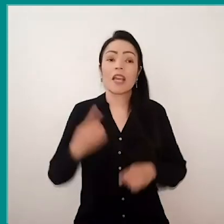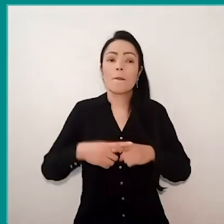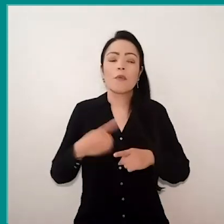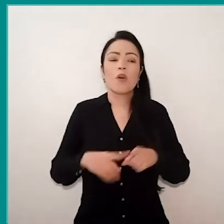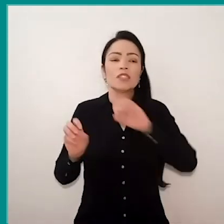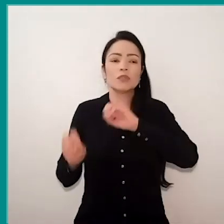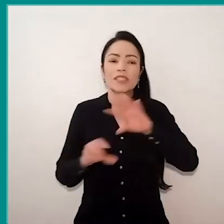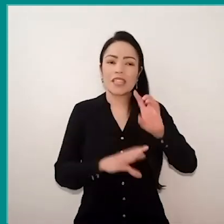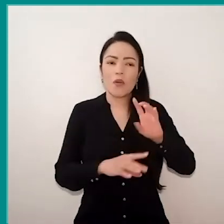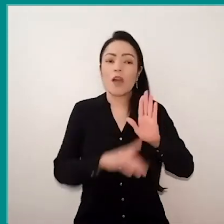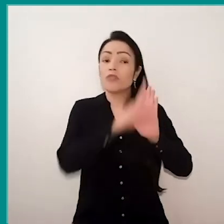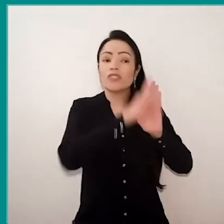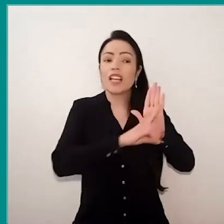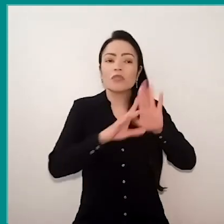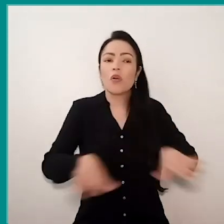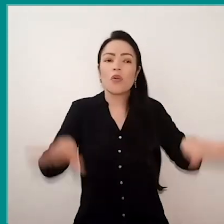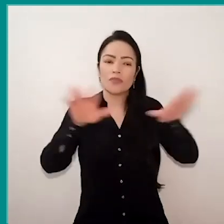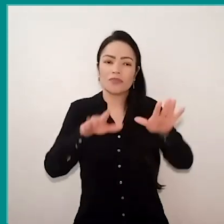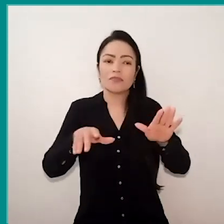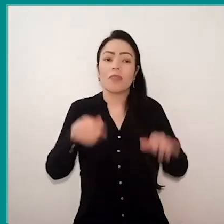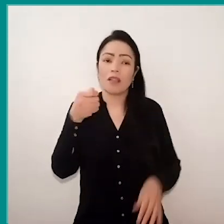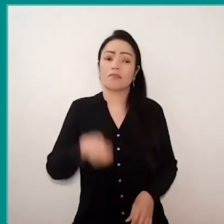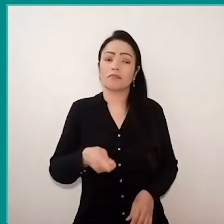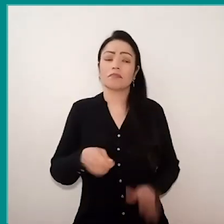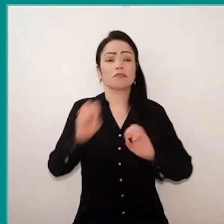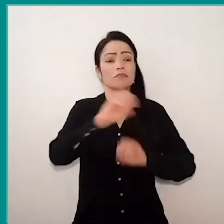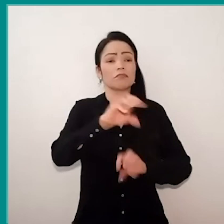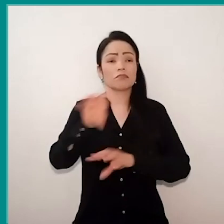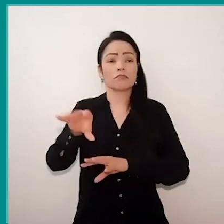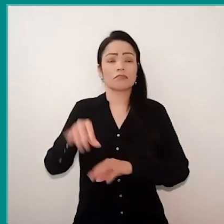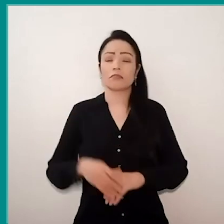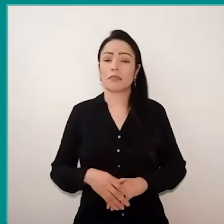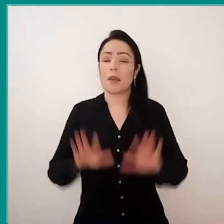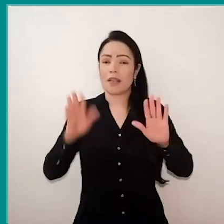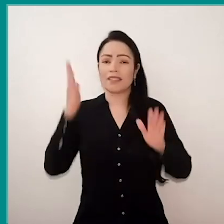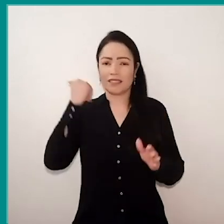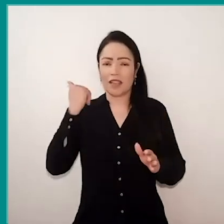it's everyone's right guaranteed by education, but we know that these few resources that arrive,